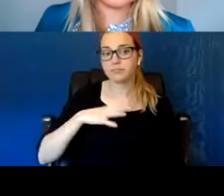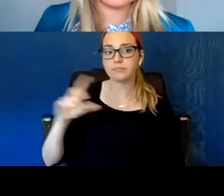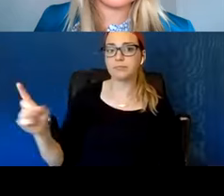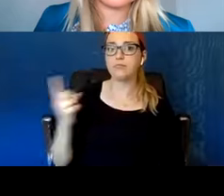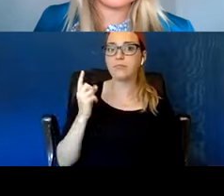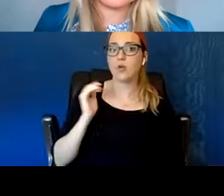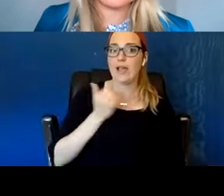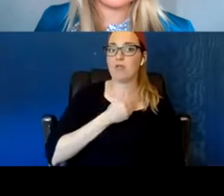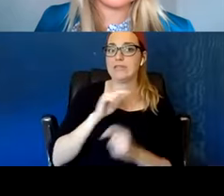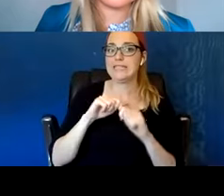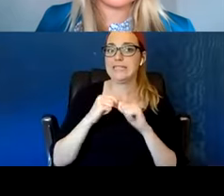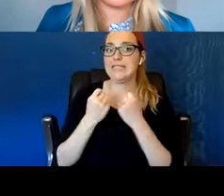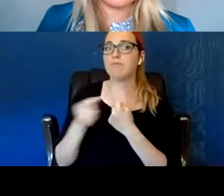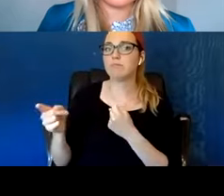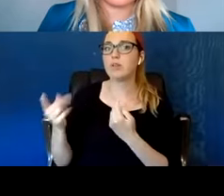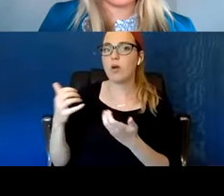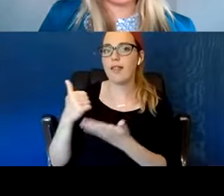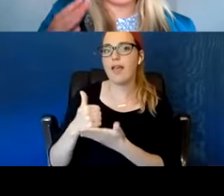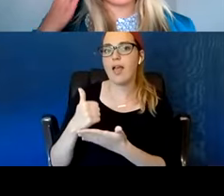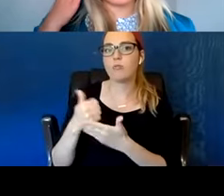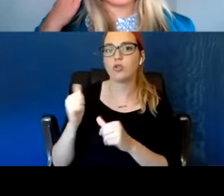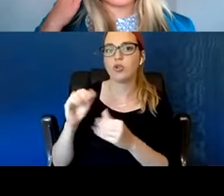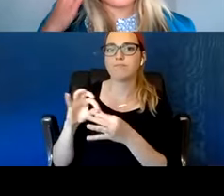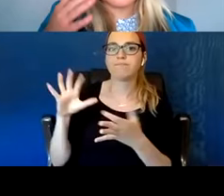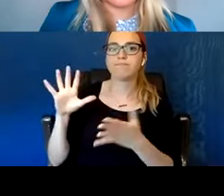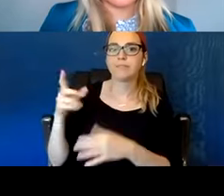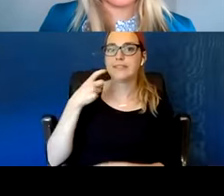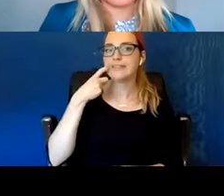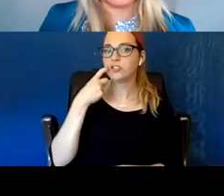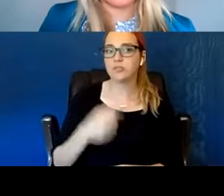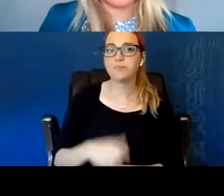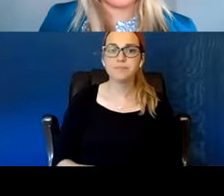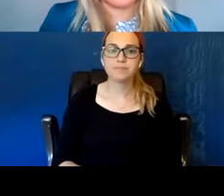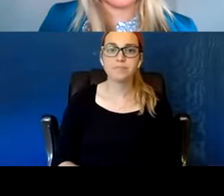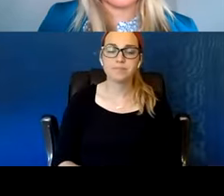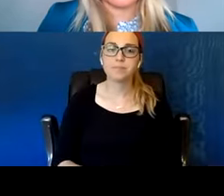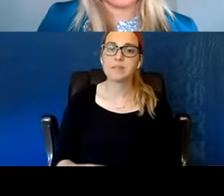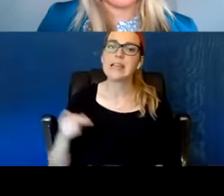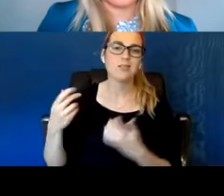with treating substance use disorder, even though he was still living on the street.